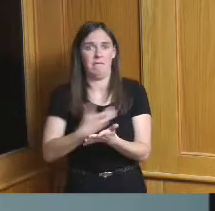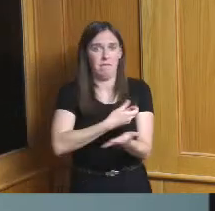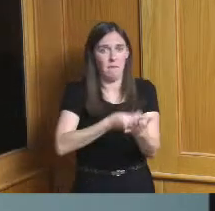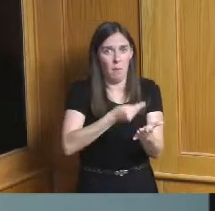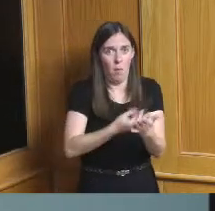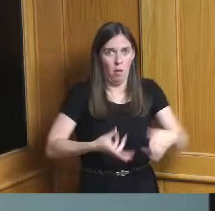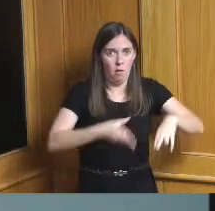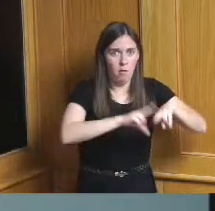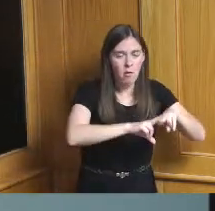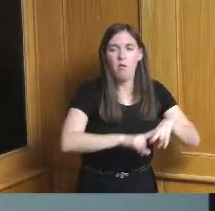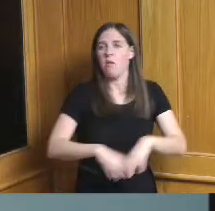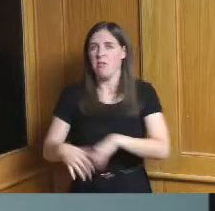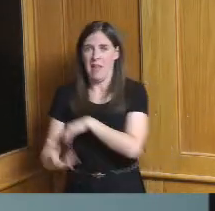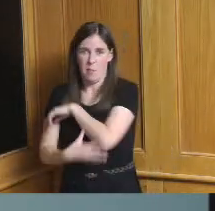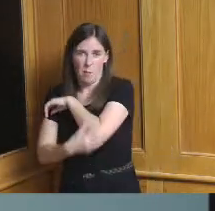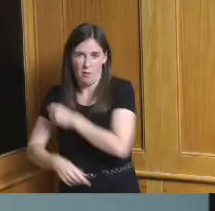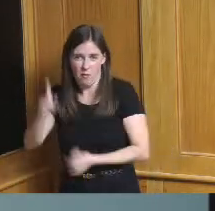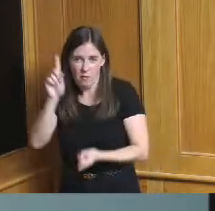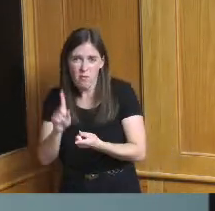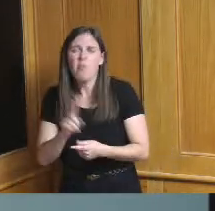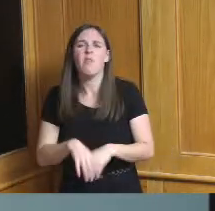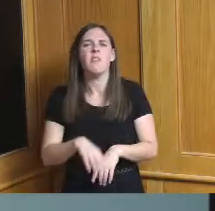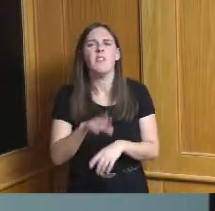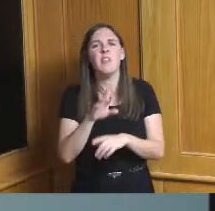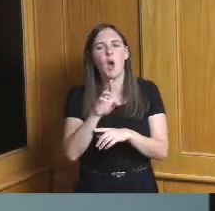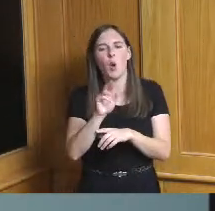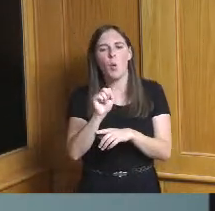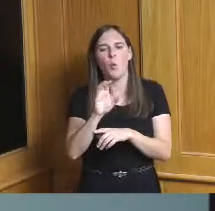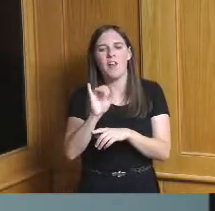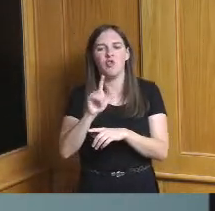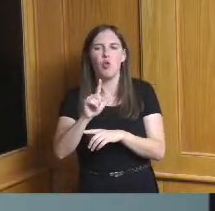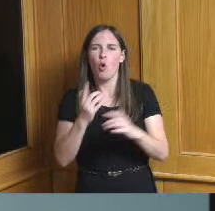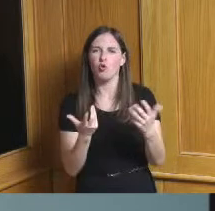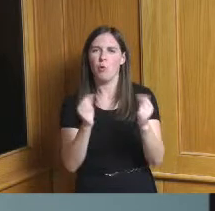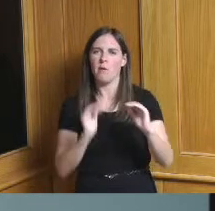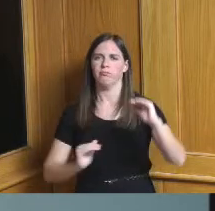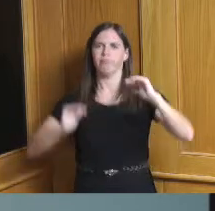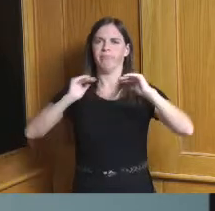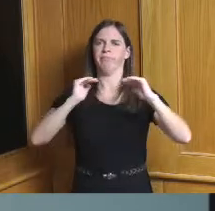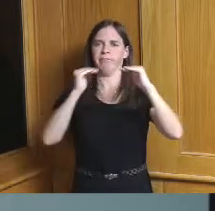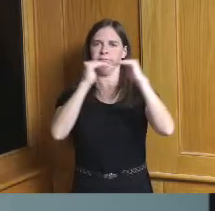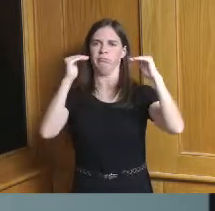poverty reduction racial parity and business establishments are also important metrics